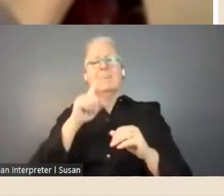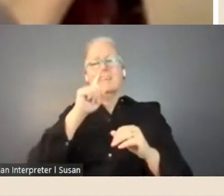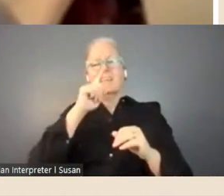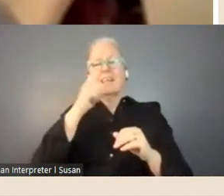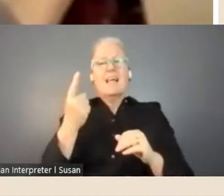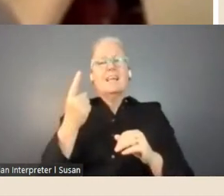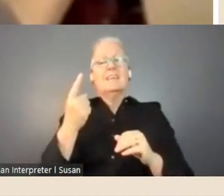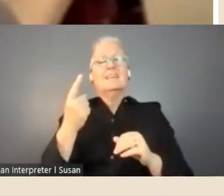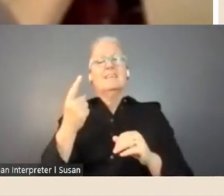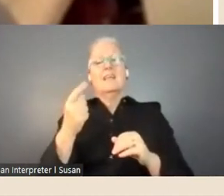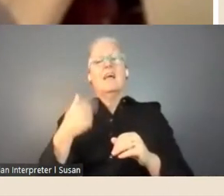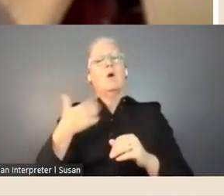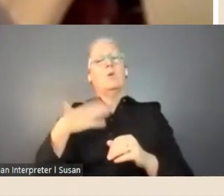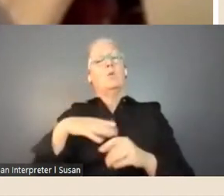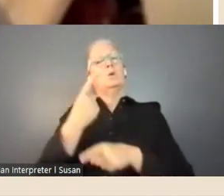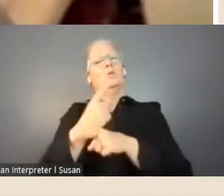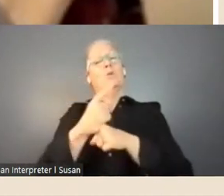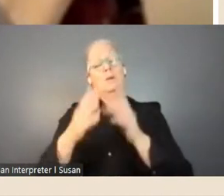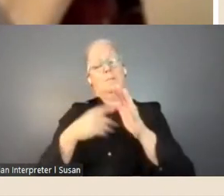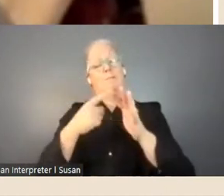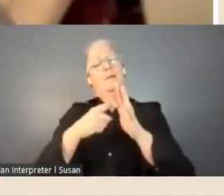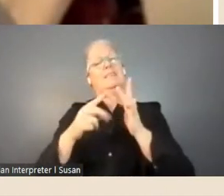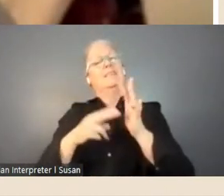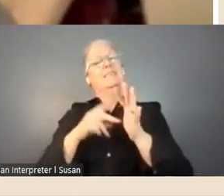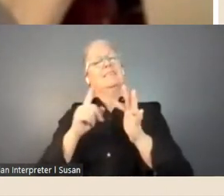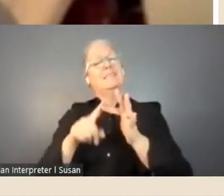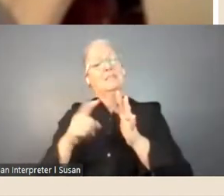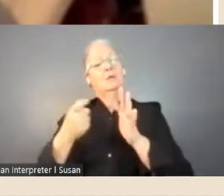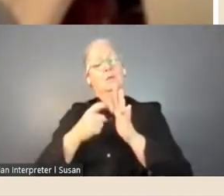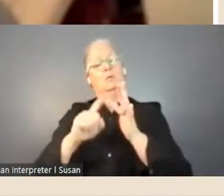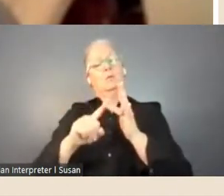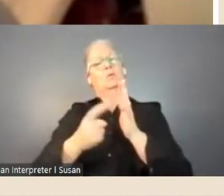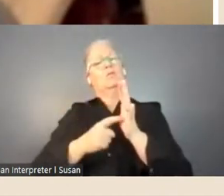with Maxine Briggs, the Koori Librarian here at State Library, who's unfortunately not been able